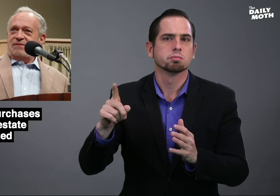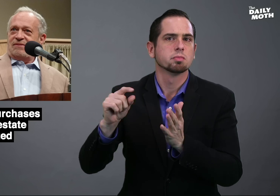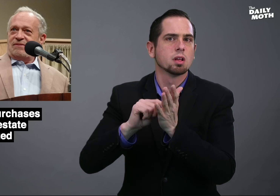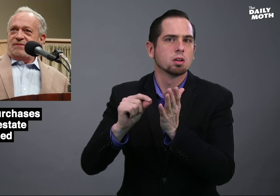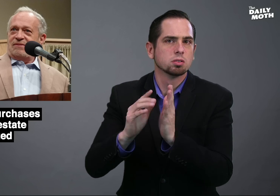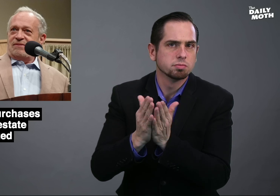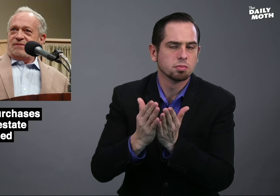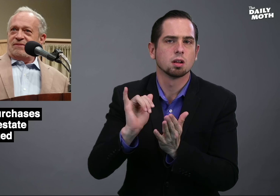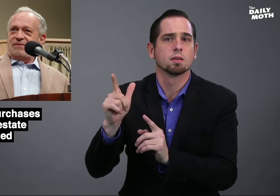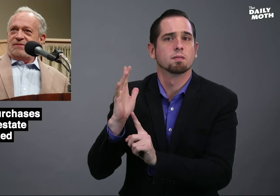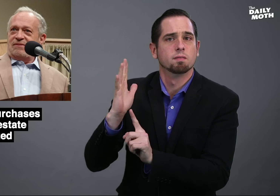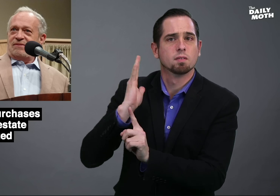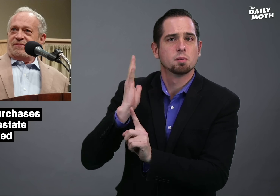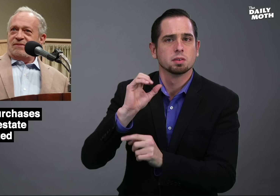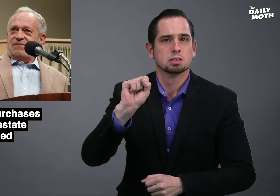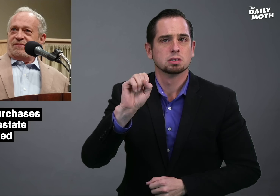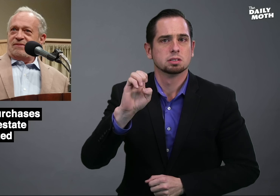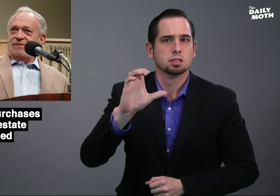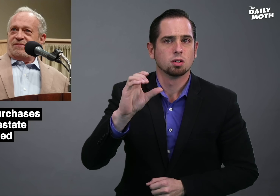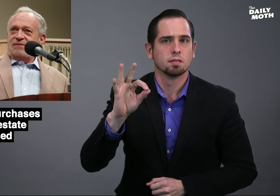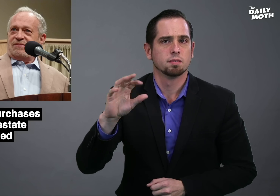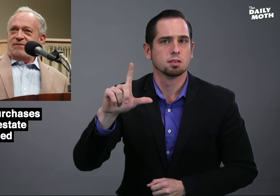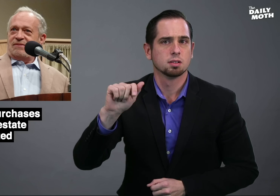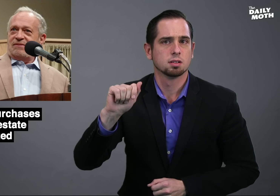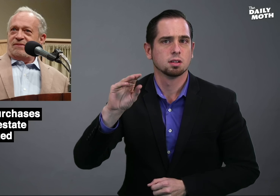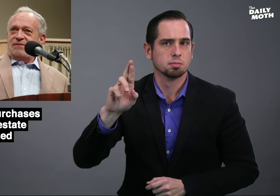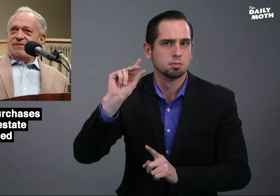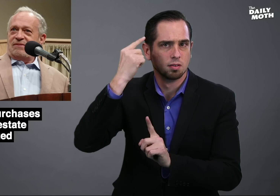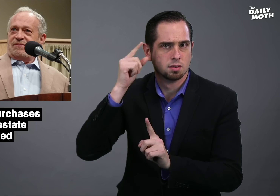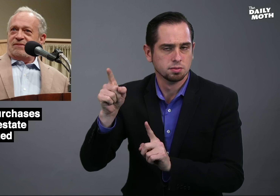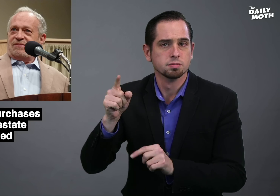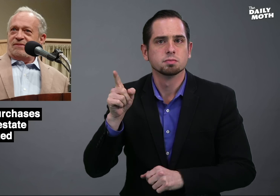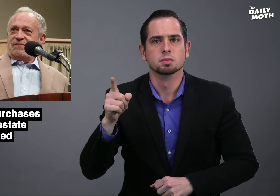author, and former Sec. of Labor,